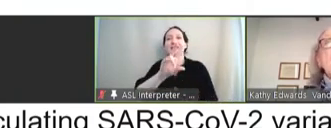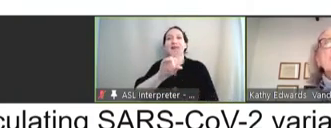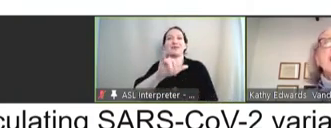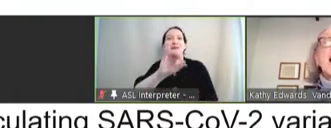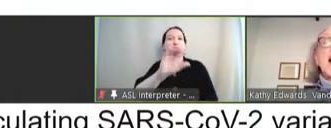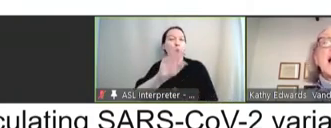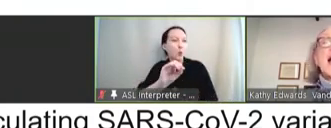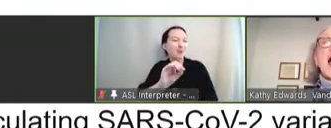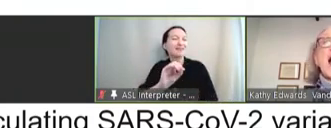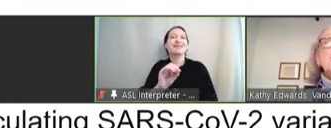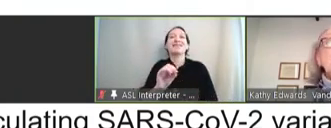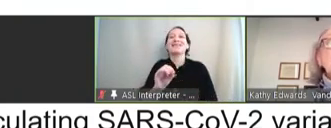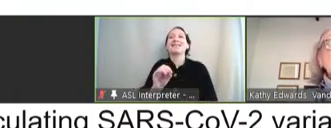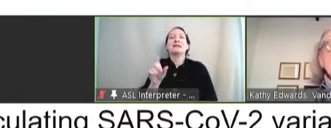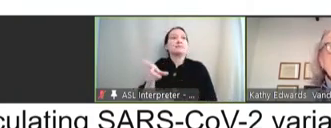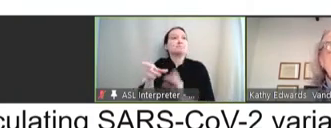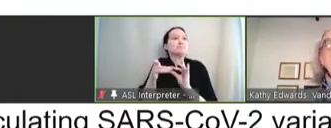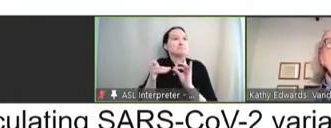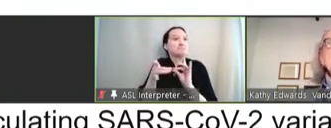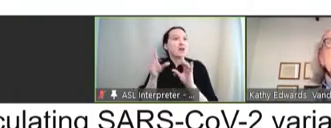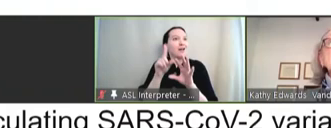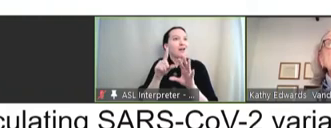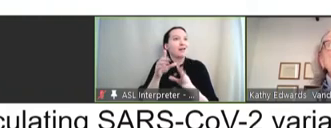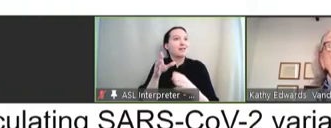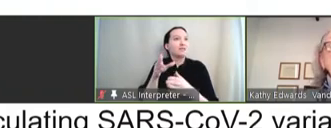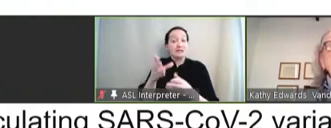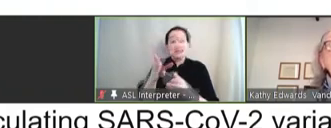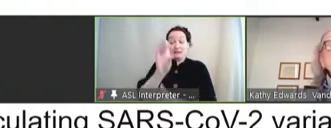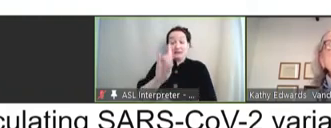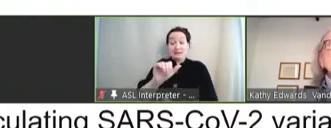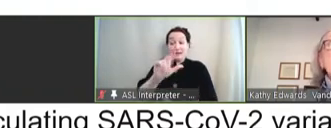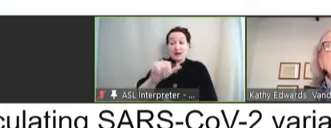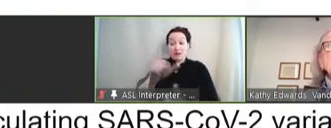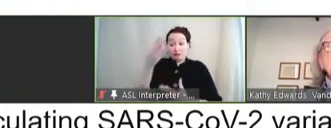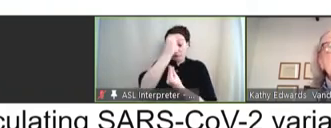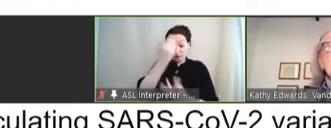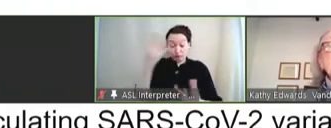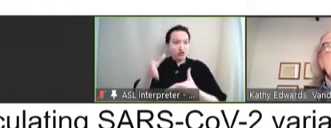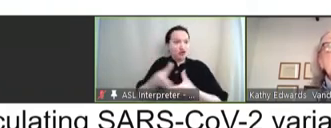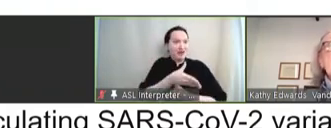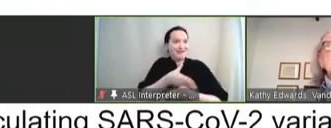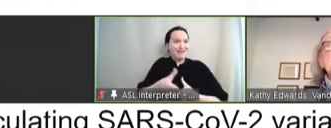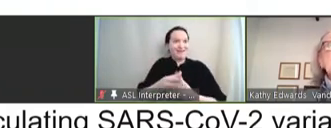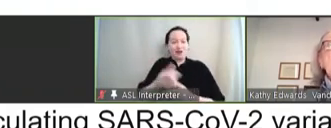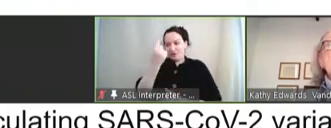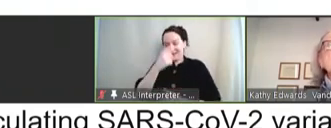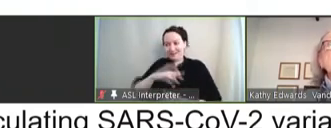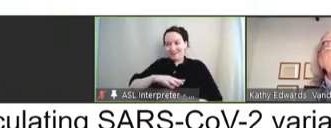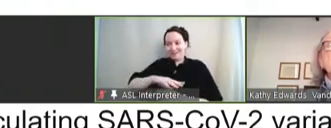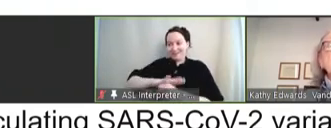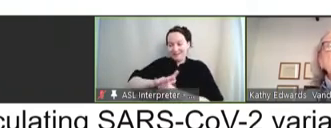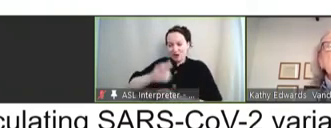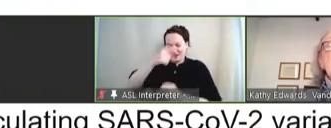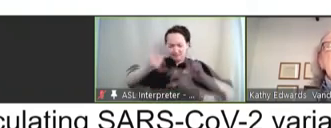and of sharing -- data sharing viruses and understanding the epidemiology and the burden.